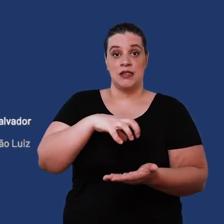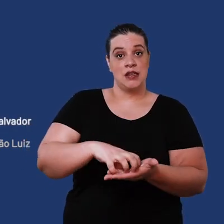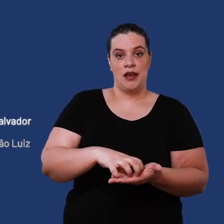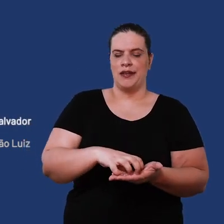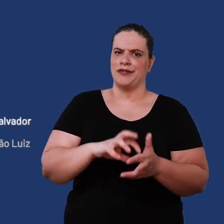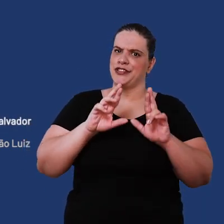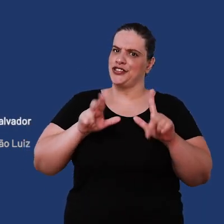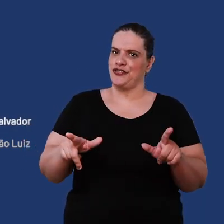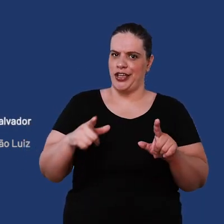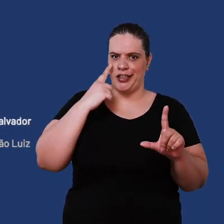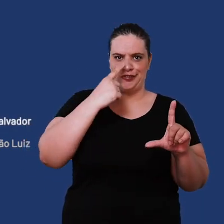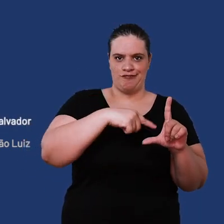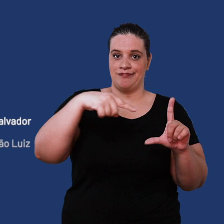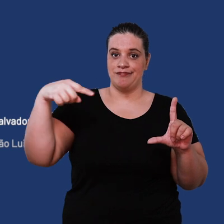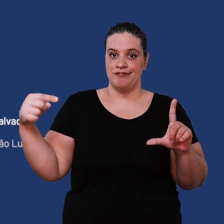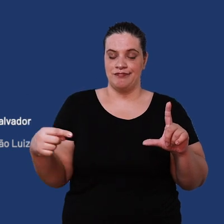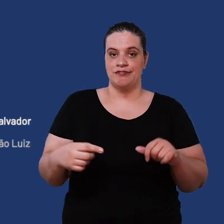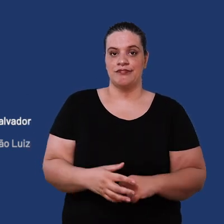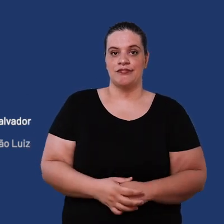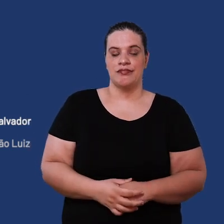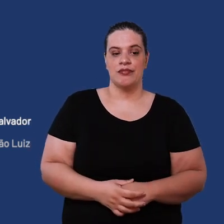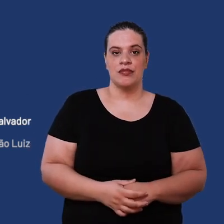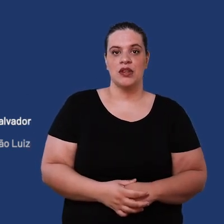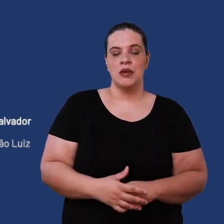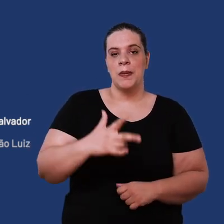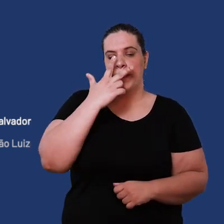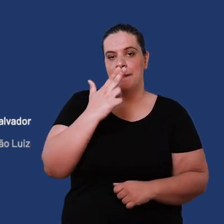indices are a little different it accompanies in a way it is almost Dill